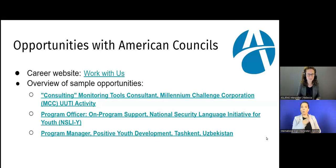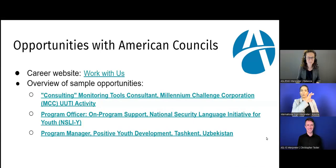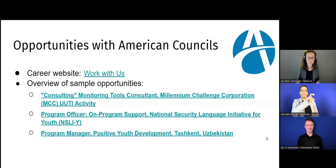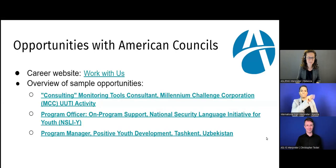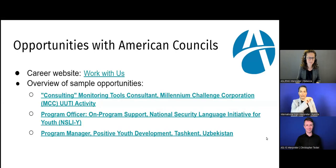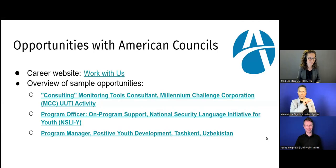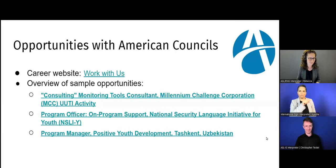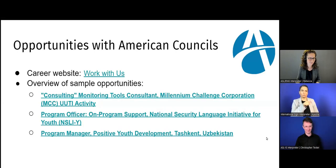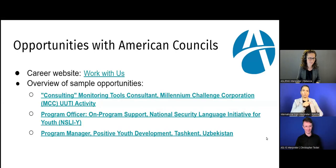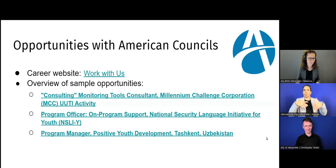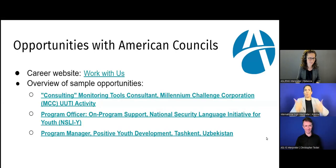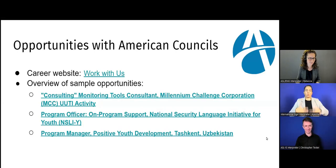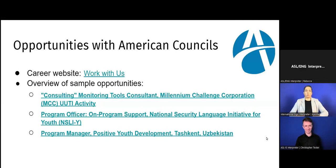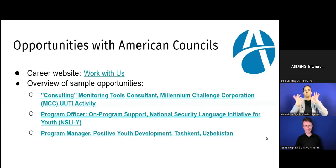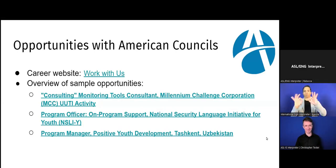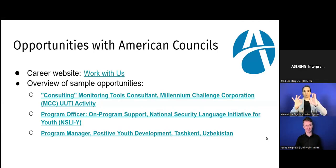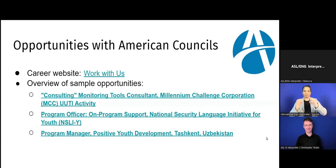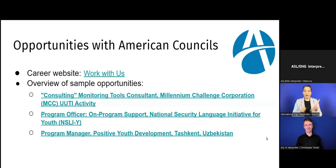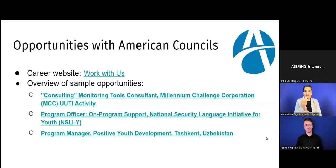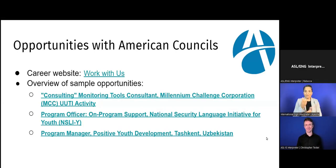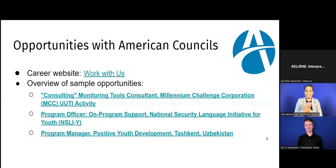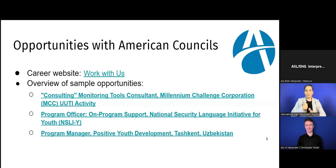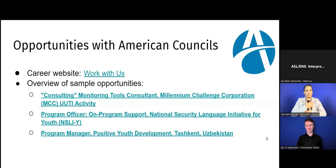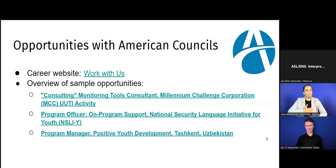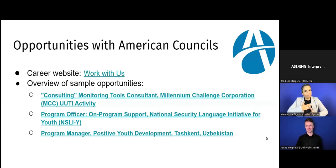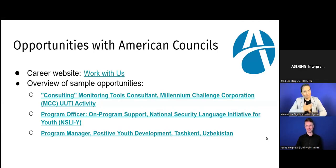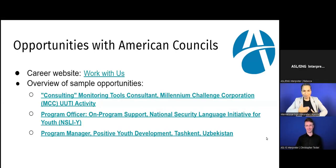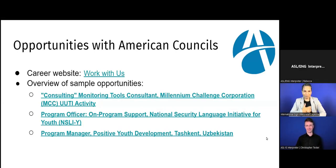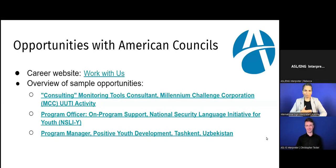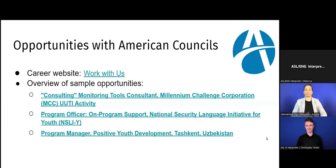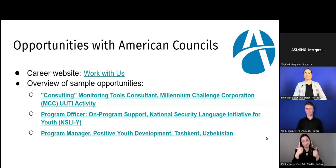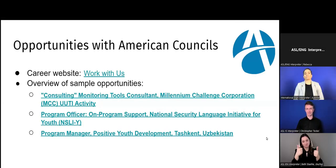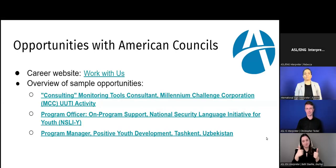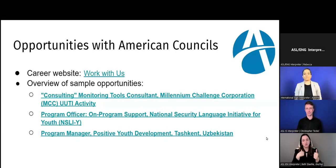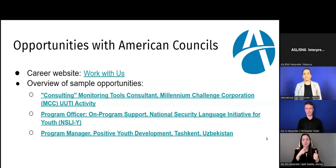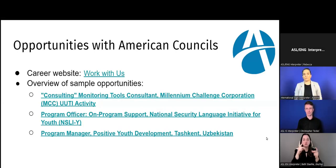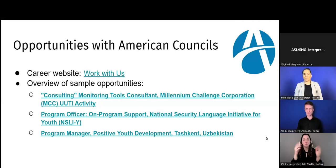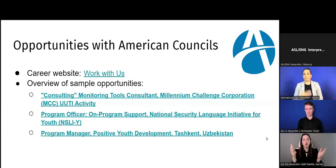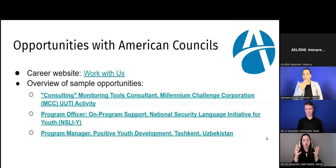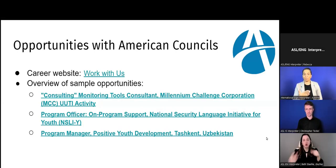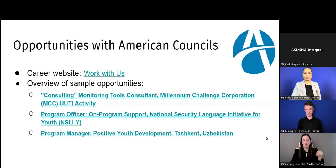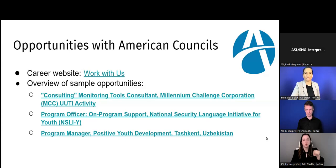I want to encourage everyone out there to check out some of these positions and then some.